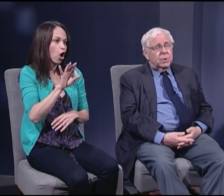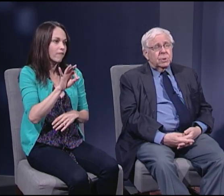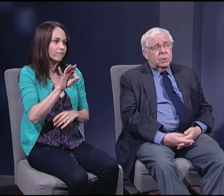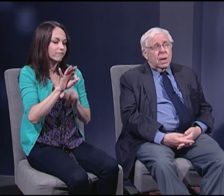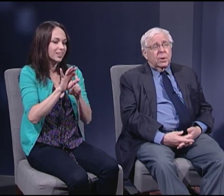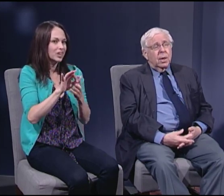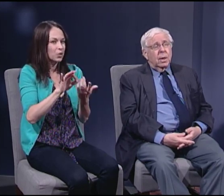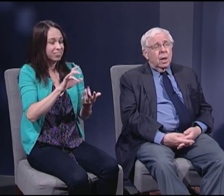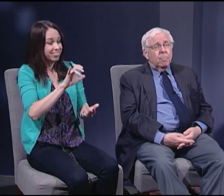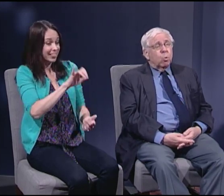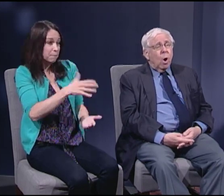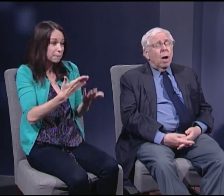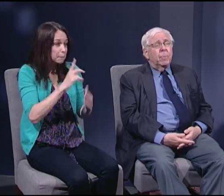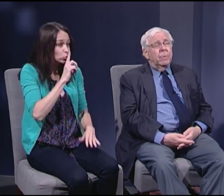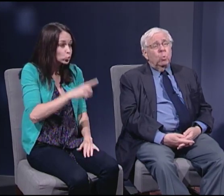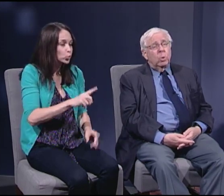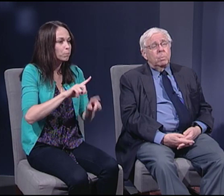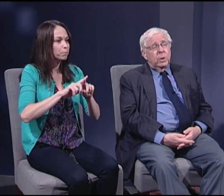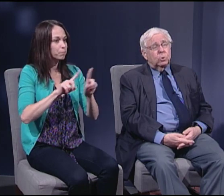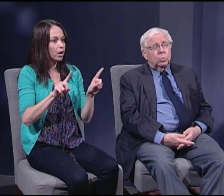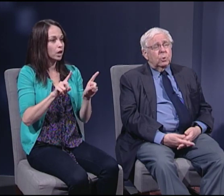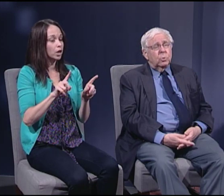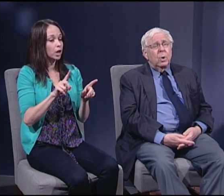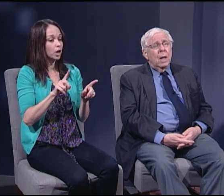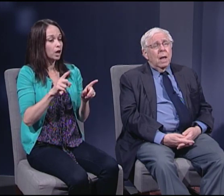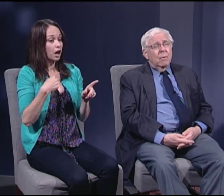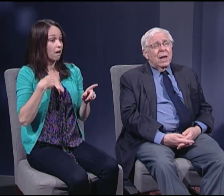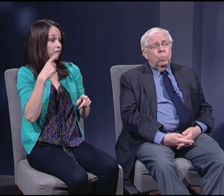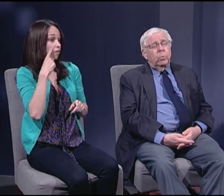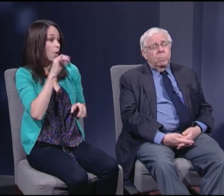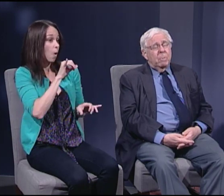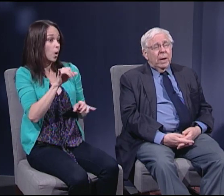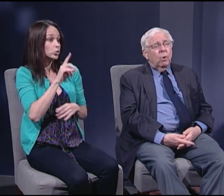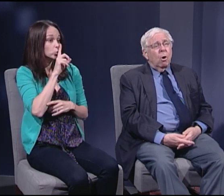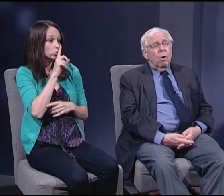as I think it probably would be true that we would be better off